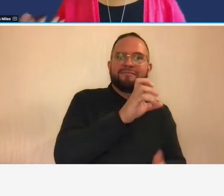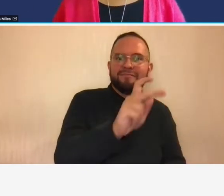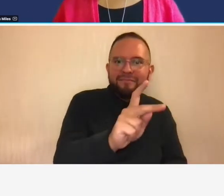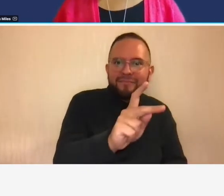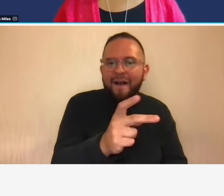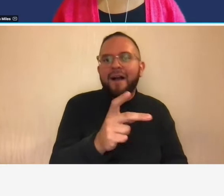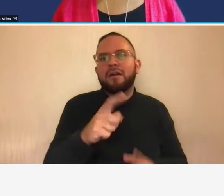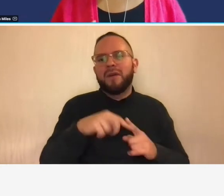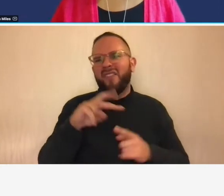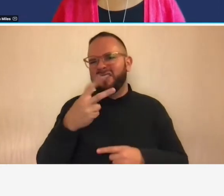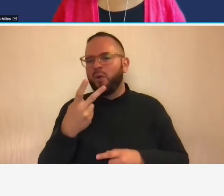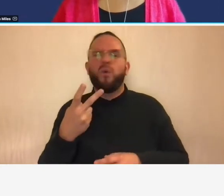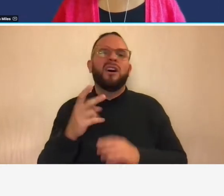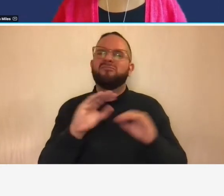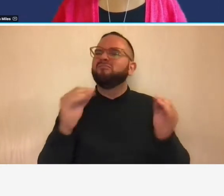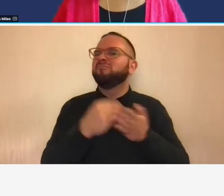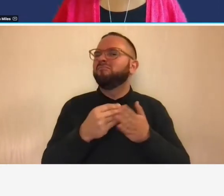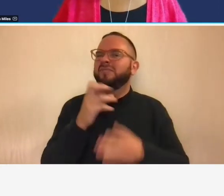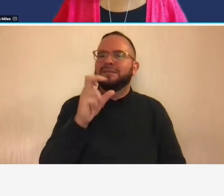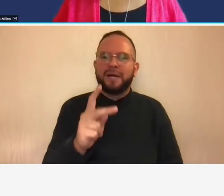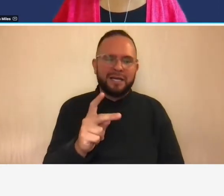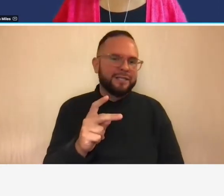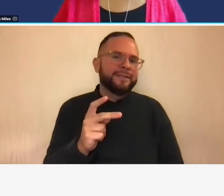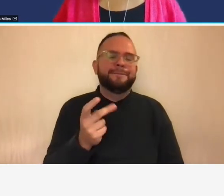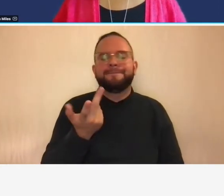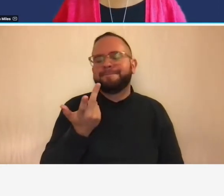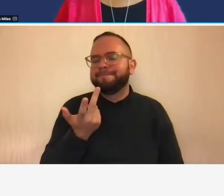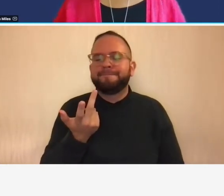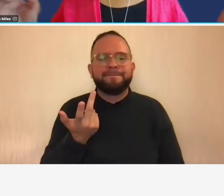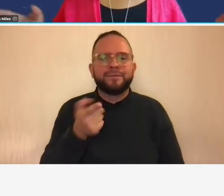second contract you're not able to be reimbursed for those those same charges you're stuck you're